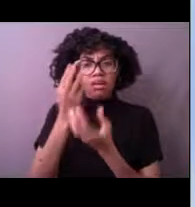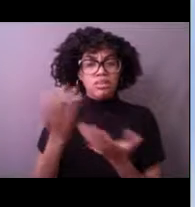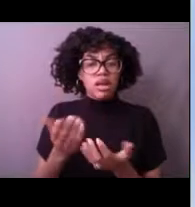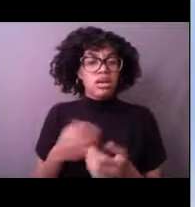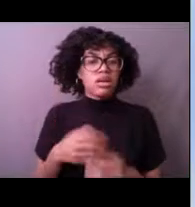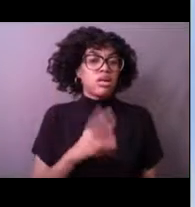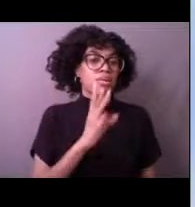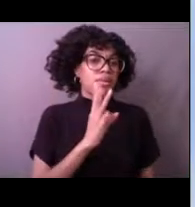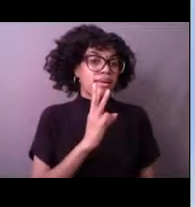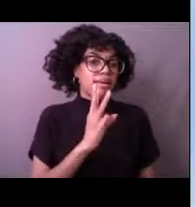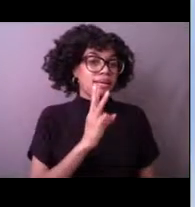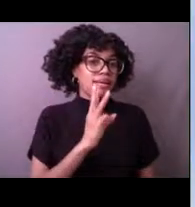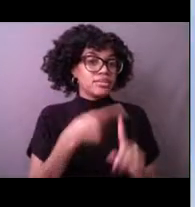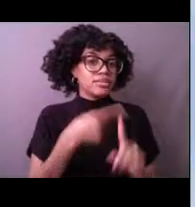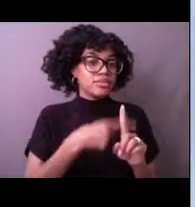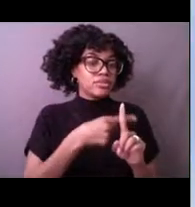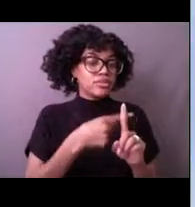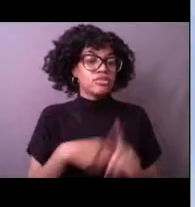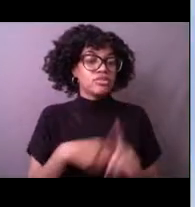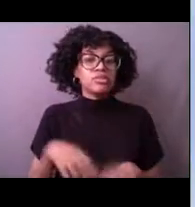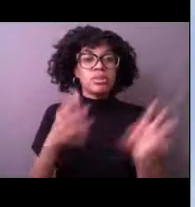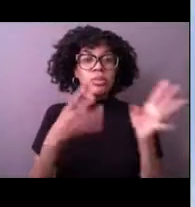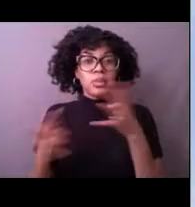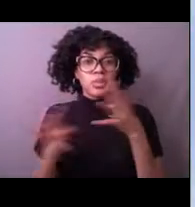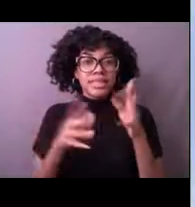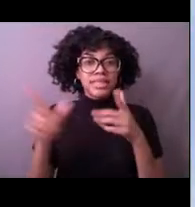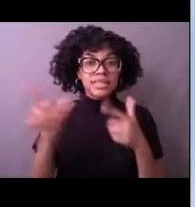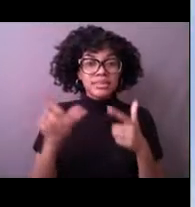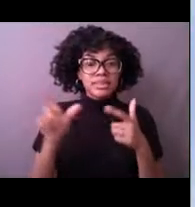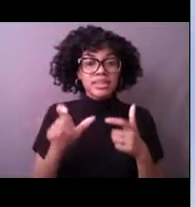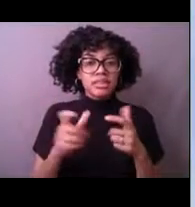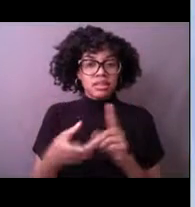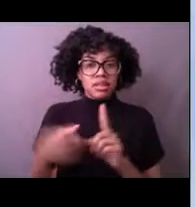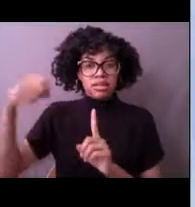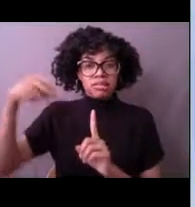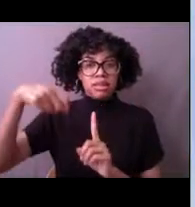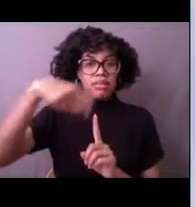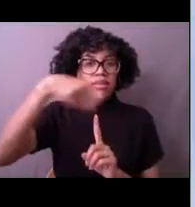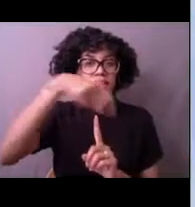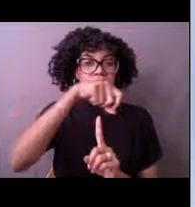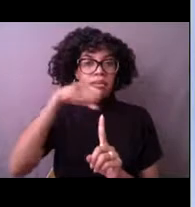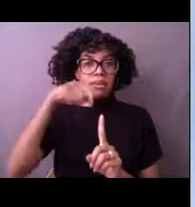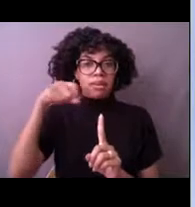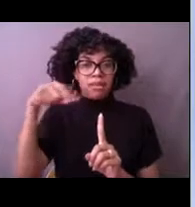and then it sits out in the ocean and sends the data to the Iridium satellite.